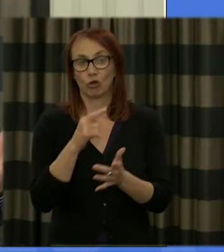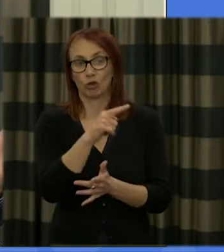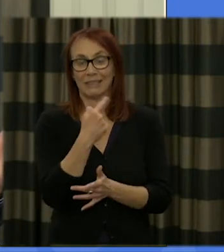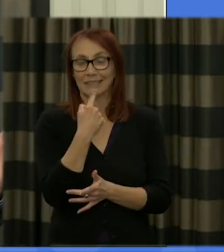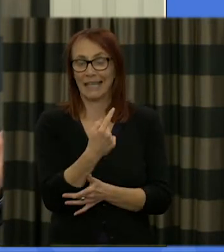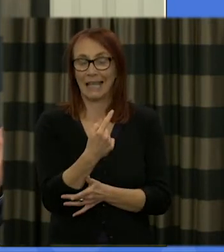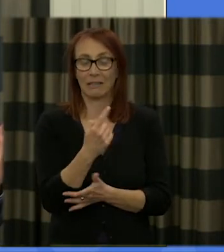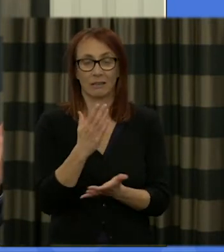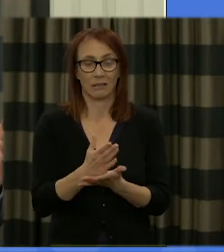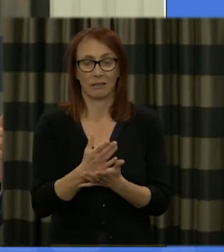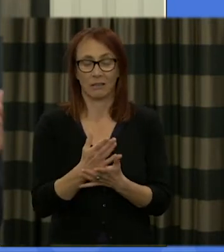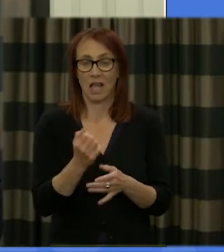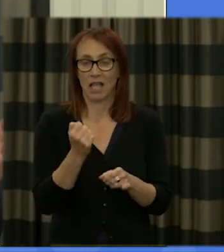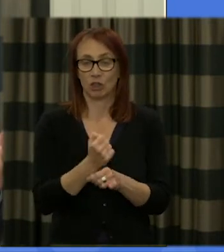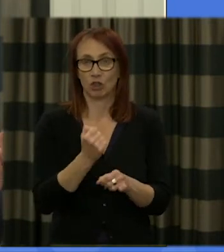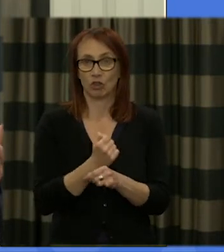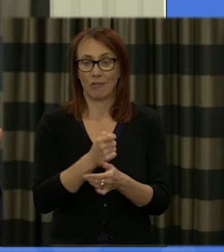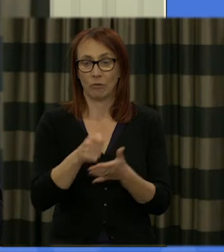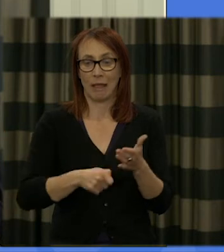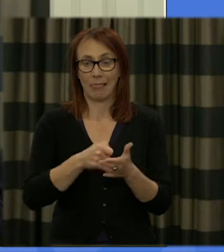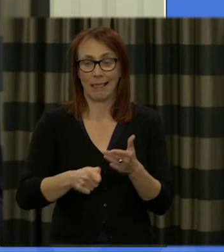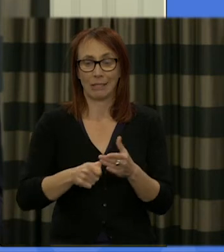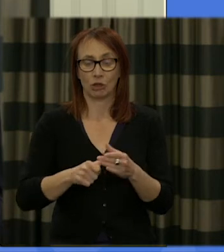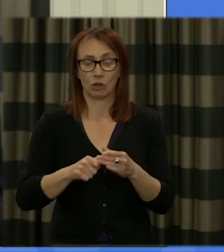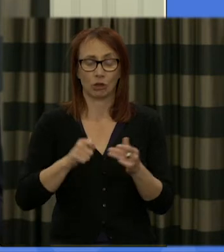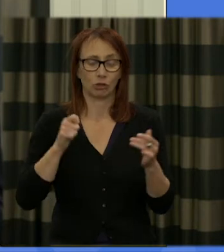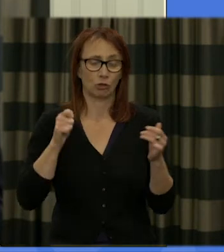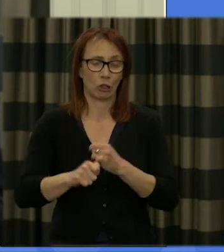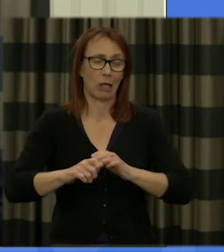doesn't it I happen to be in the houses of parliament just over a day ago